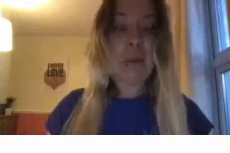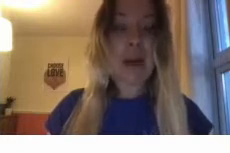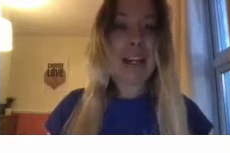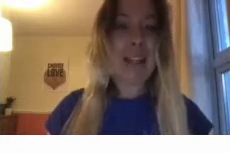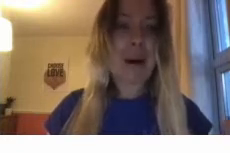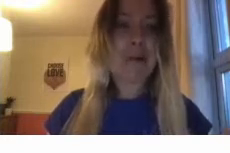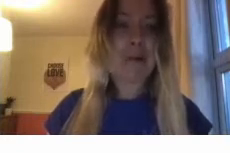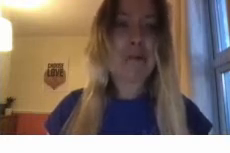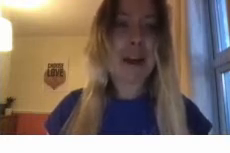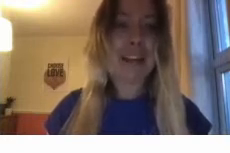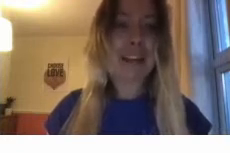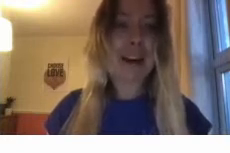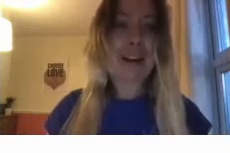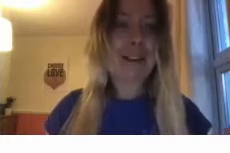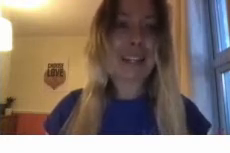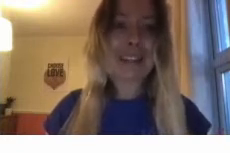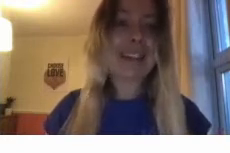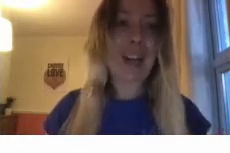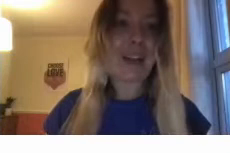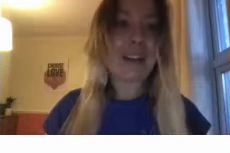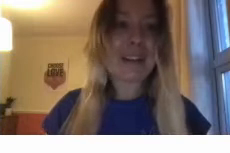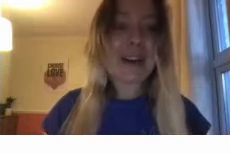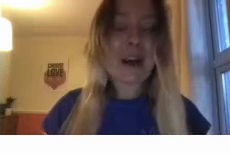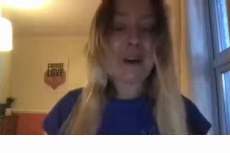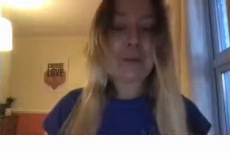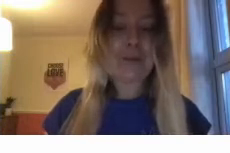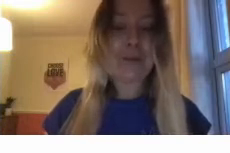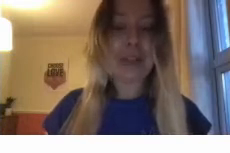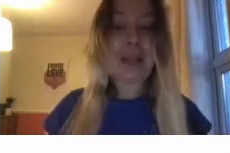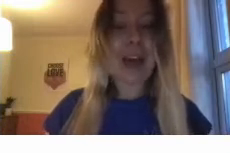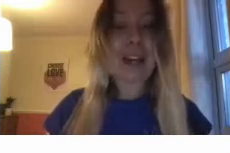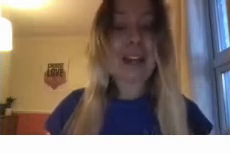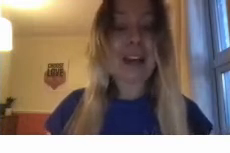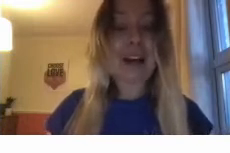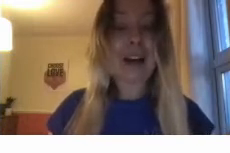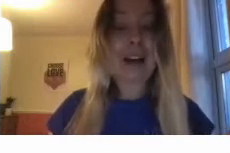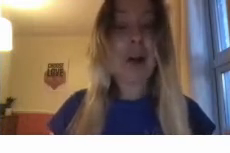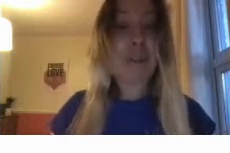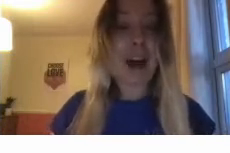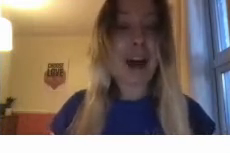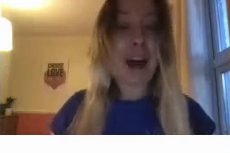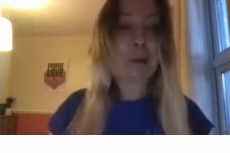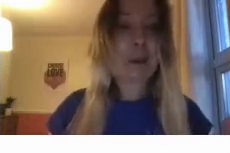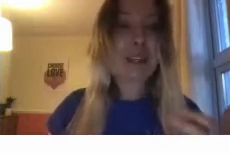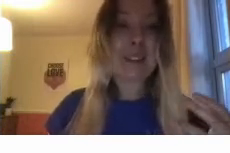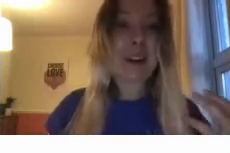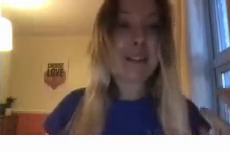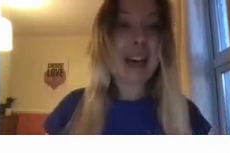and it's about a group of friends living together and then after that, we'll maybe do kind of 10